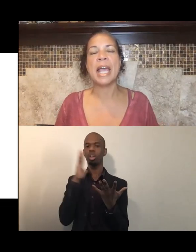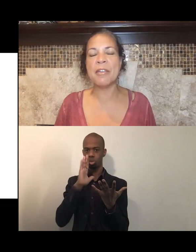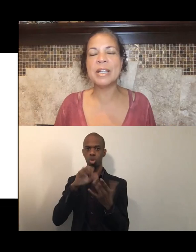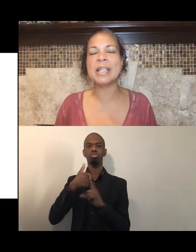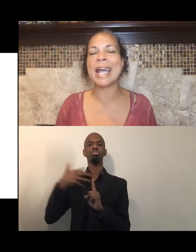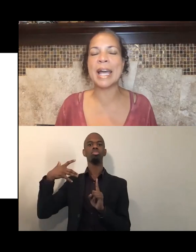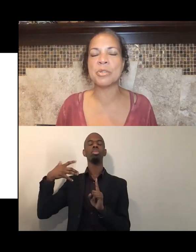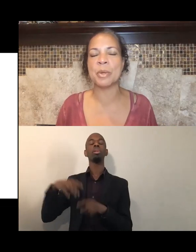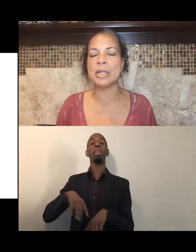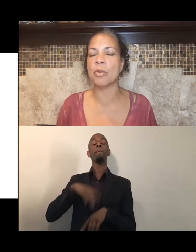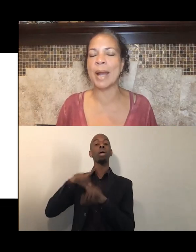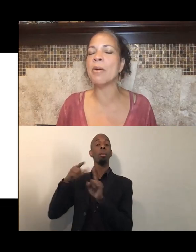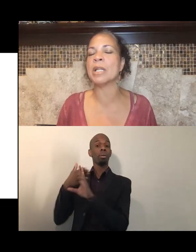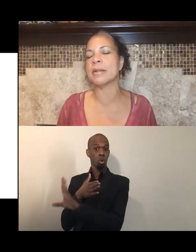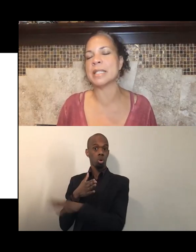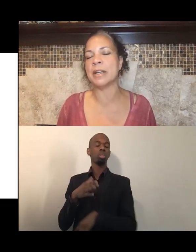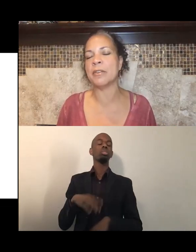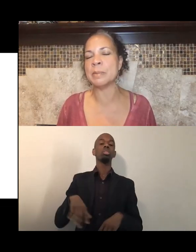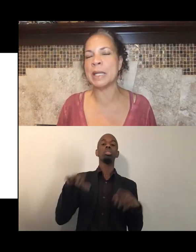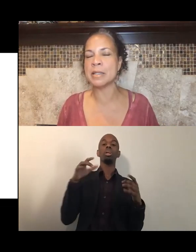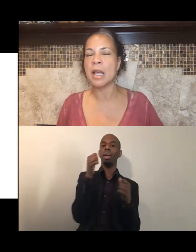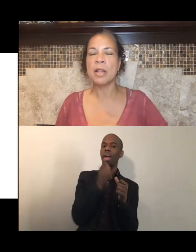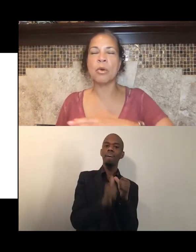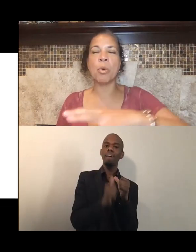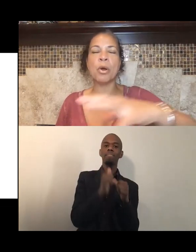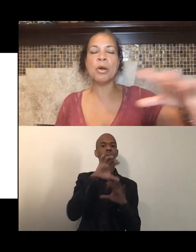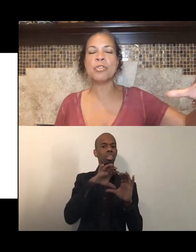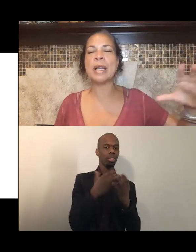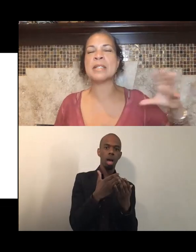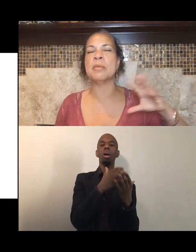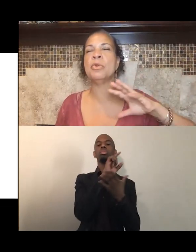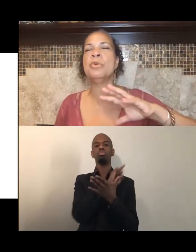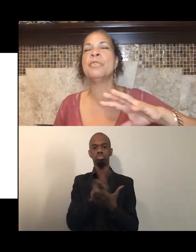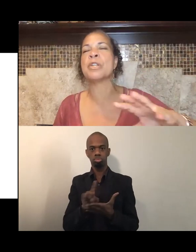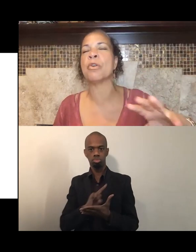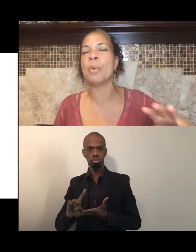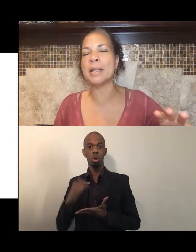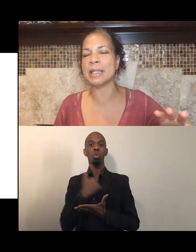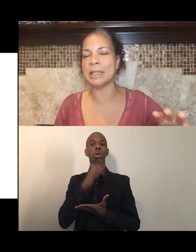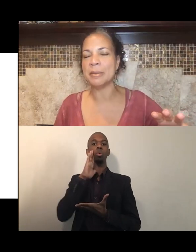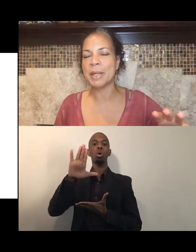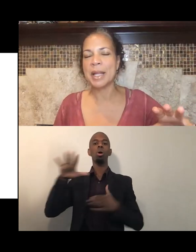every class, we're gonna ground ourselves, because the world tries to move so quickly,